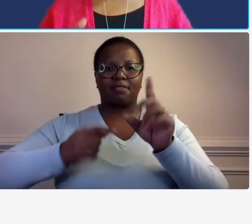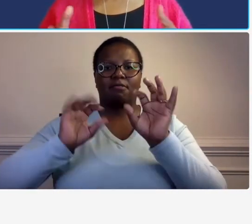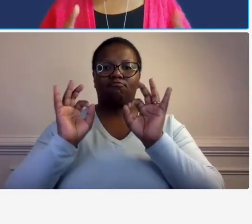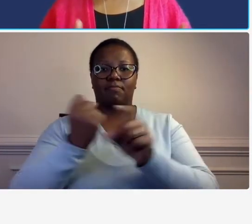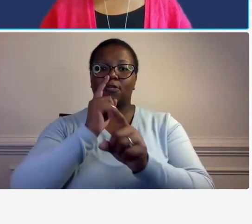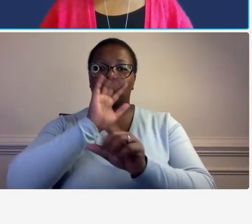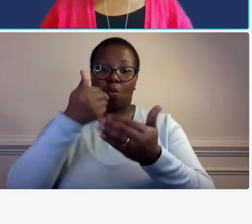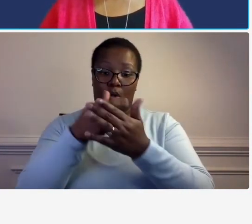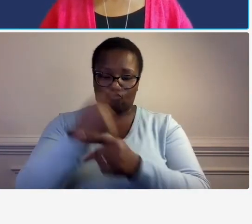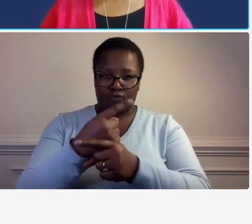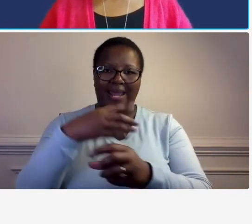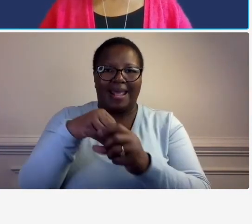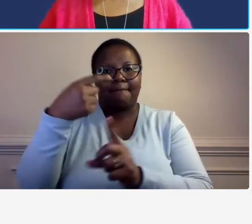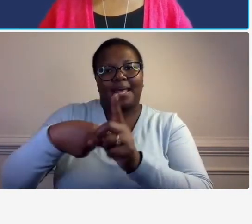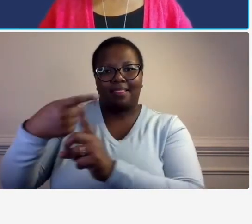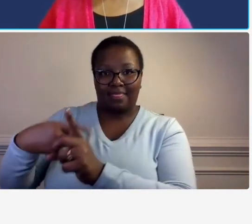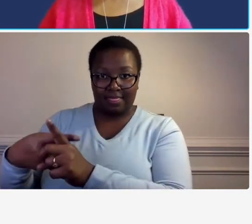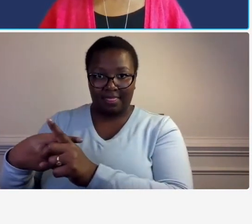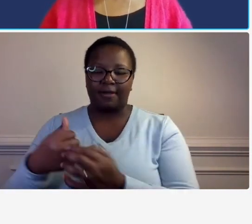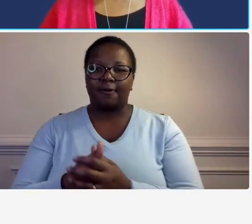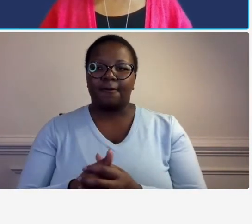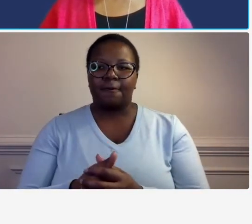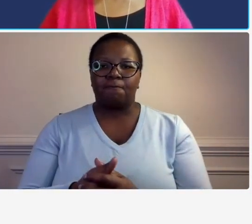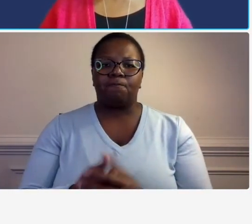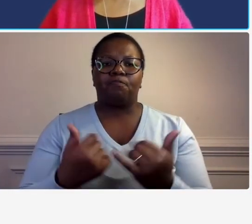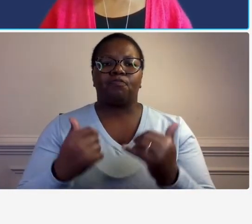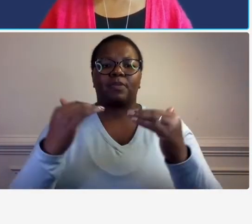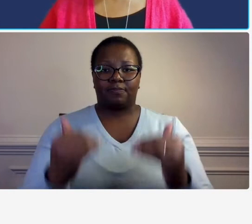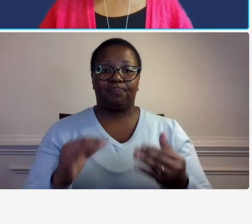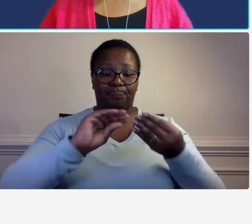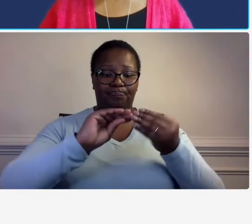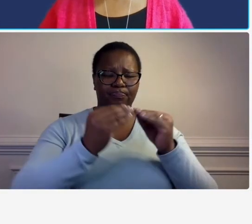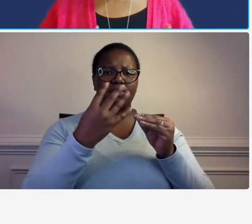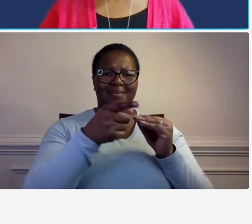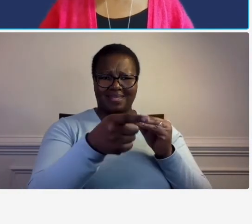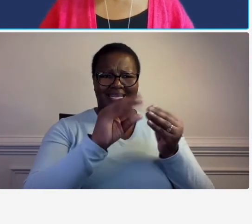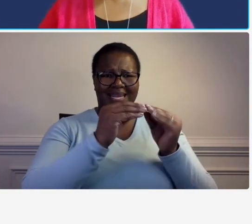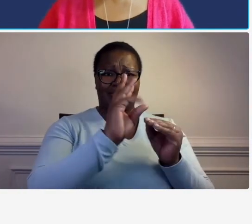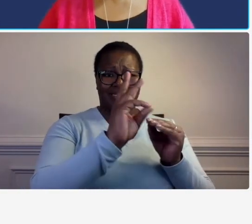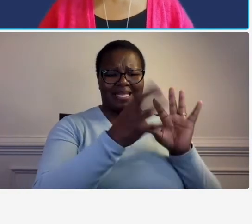this kind of ties into um to key element number four when you address the integration of counting